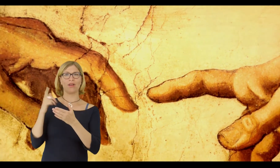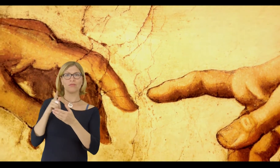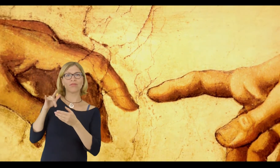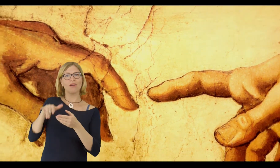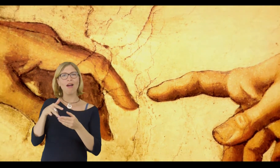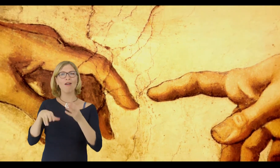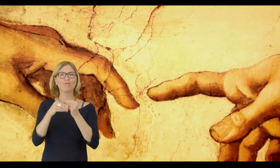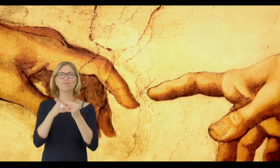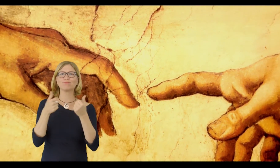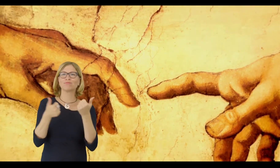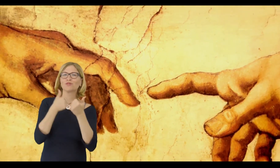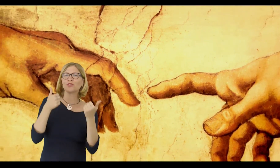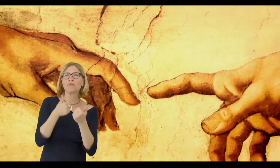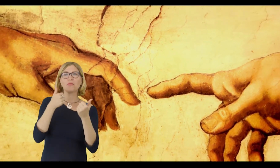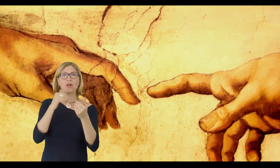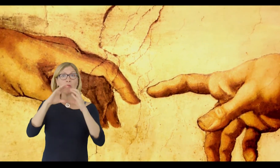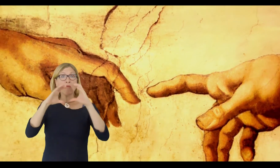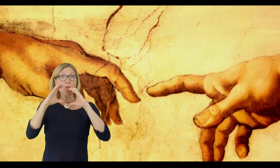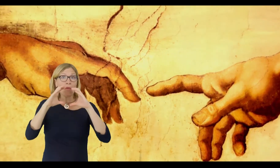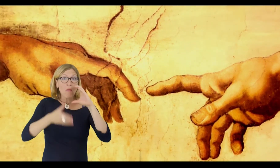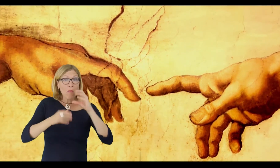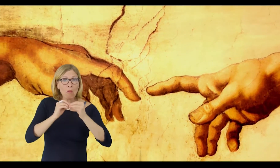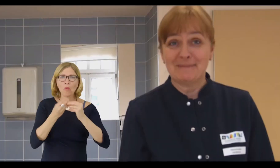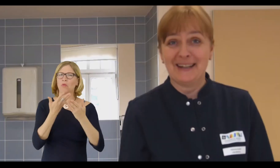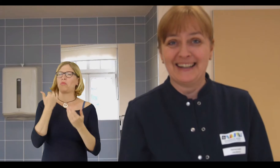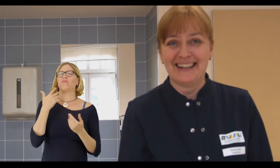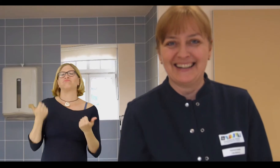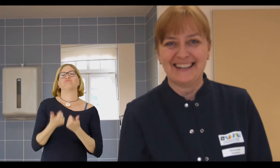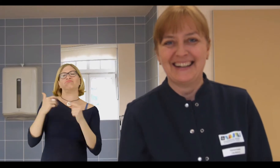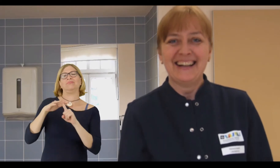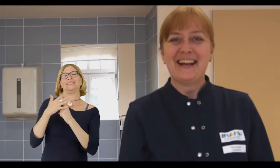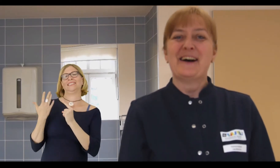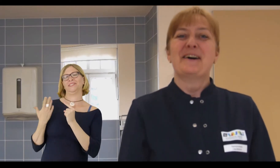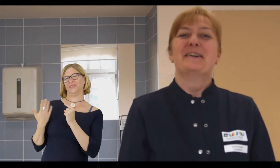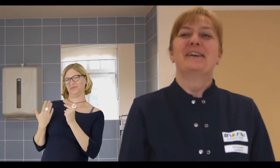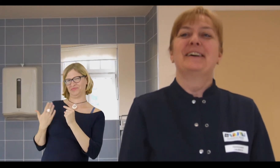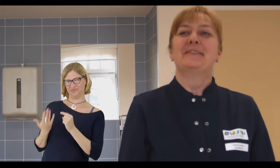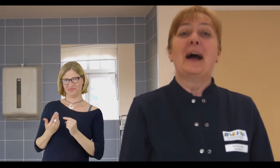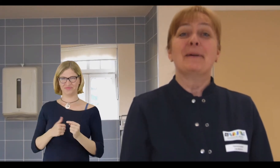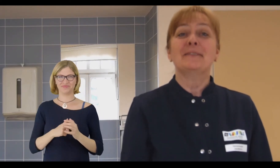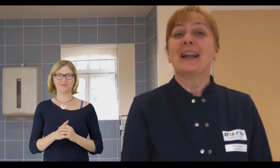... we have no difficulties in communicating ... ... we are a great team.